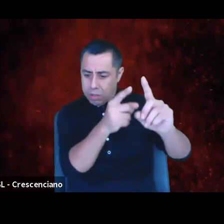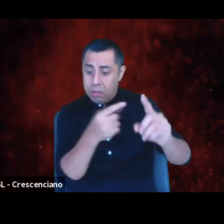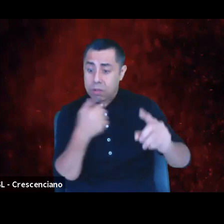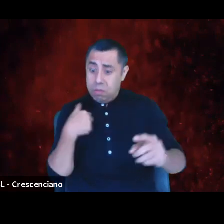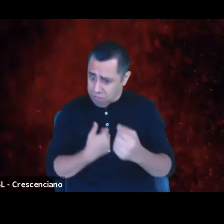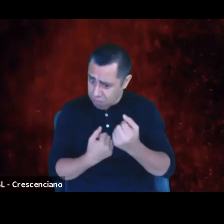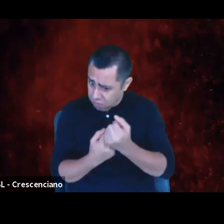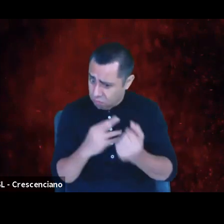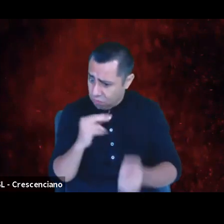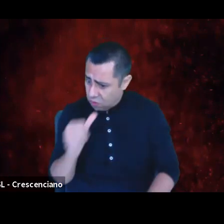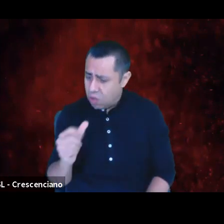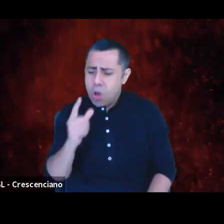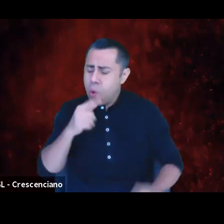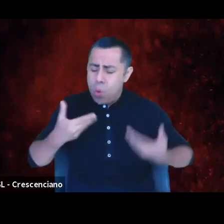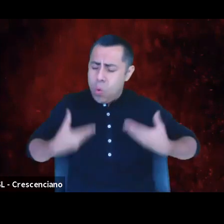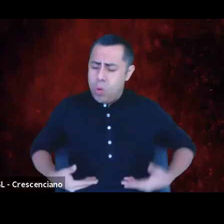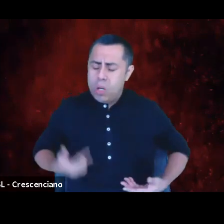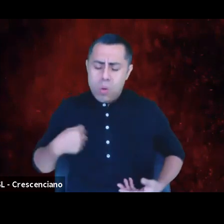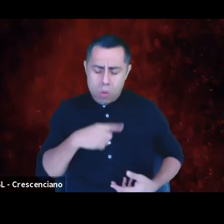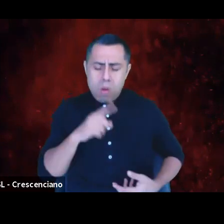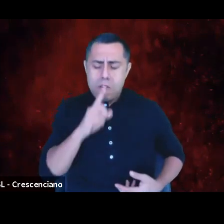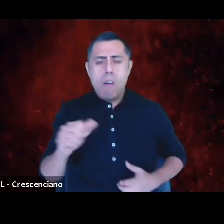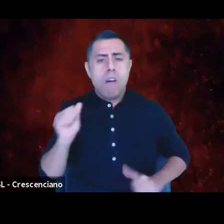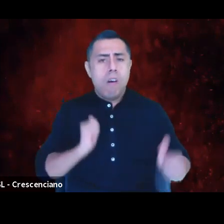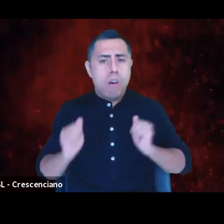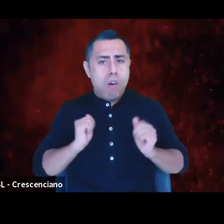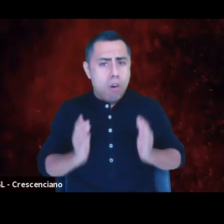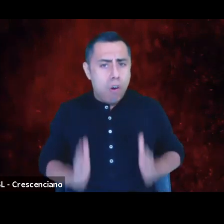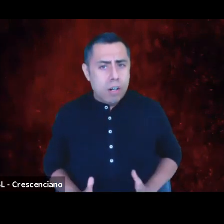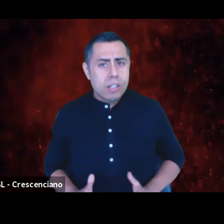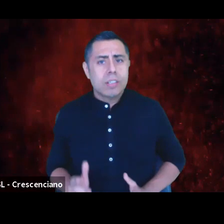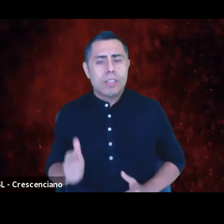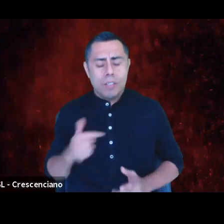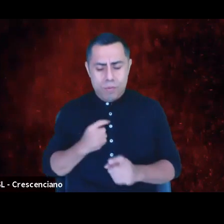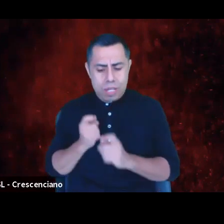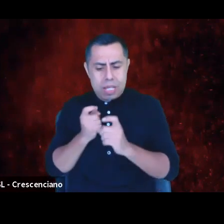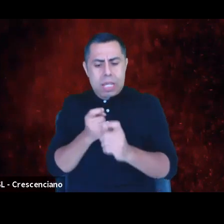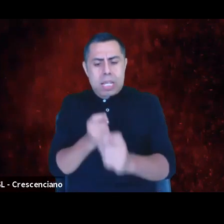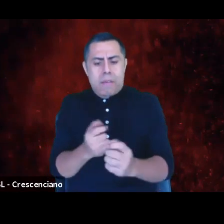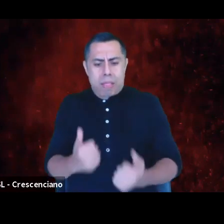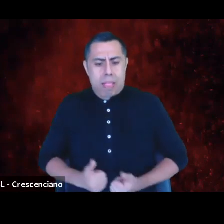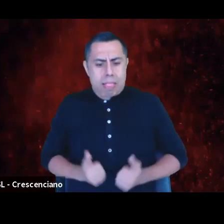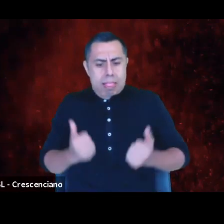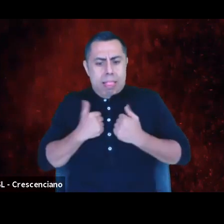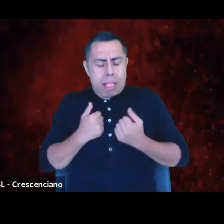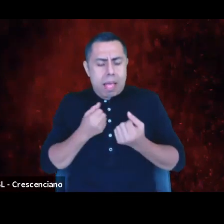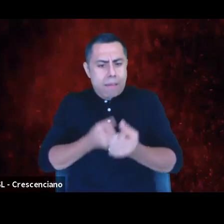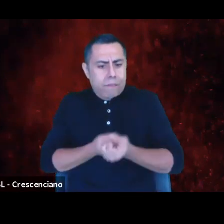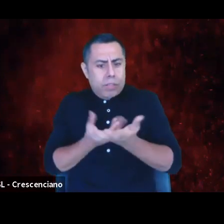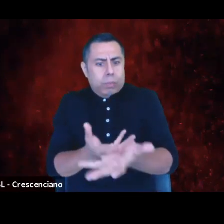Artists, people who give creative expression to life and its meaning. What are we doing?